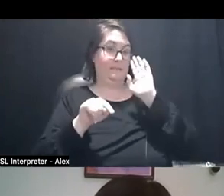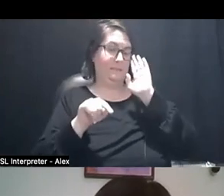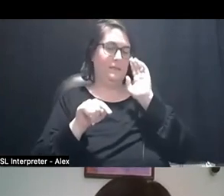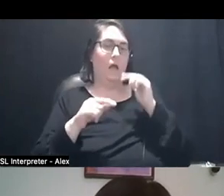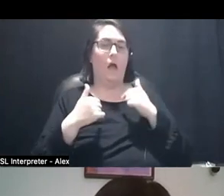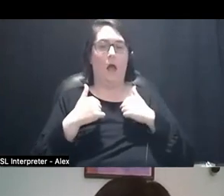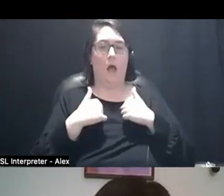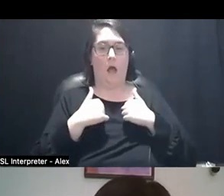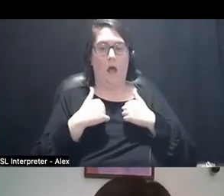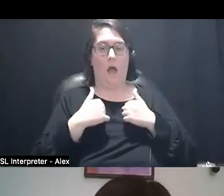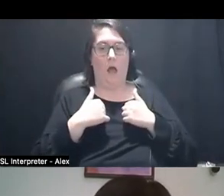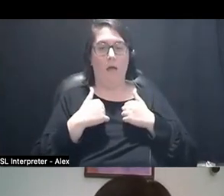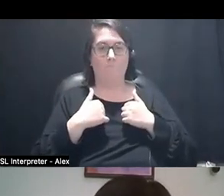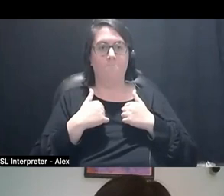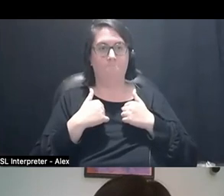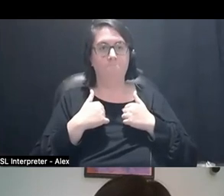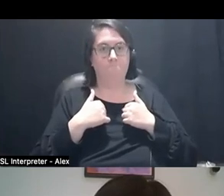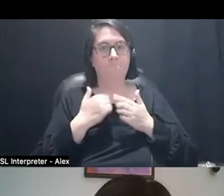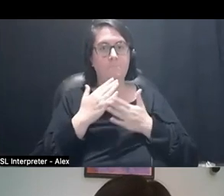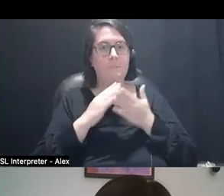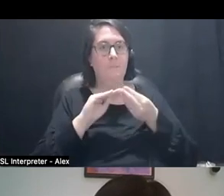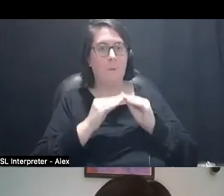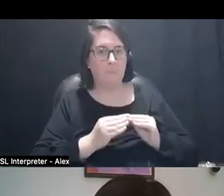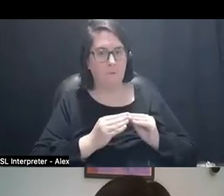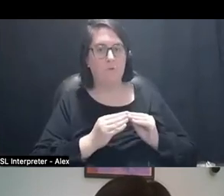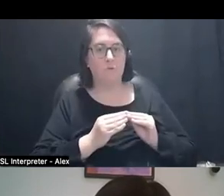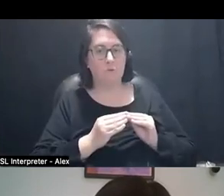I get really excited about like certain numbers and so it'll get stuck in my head that I want to make a